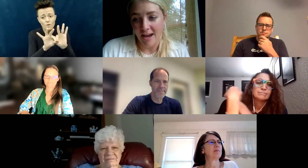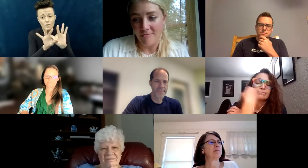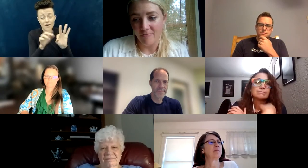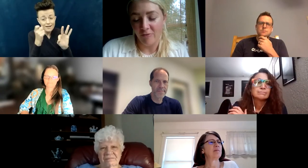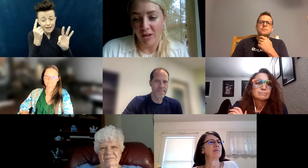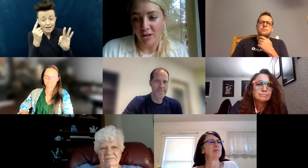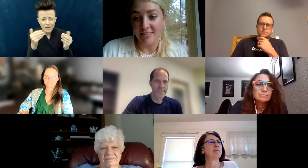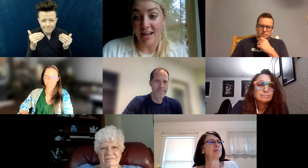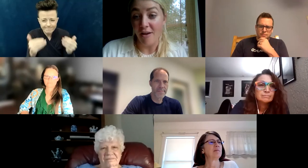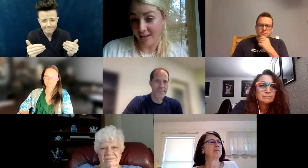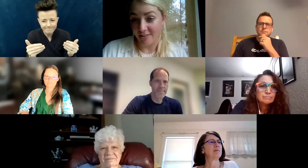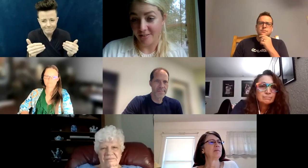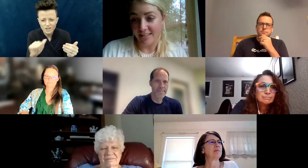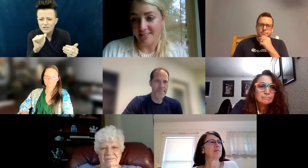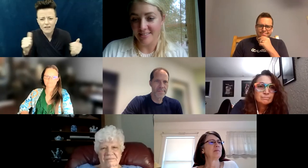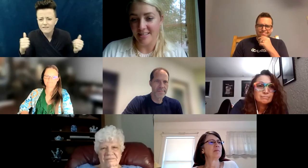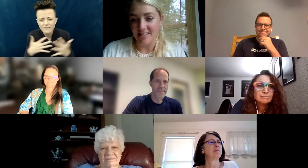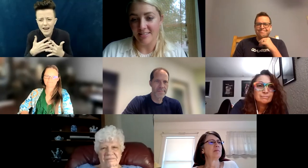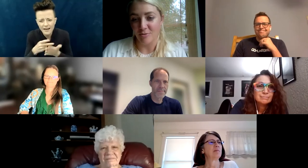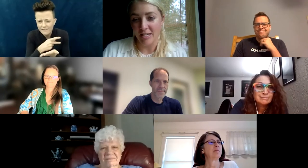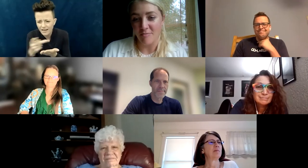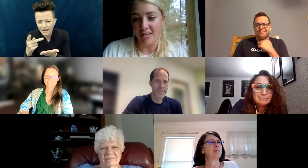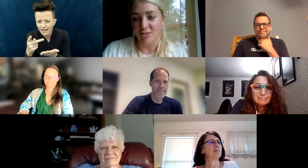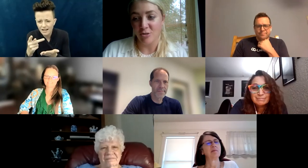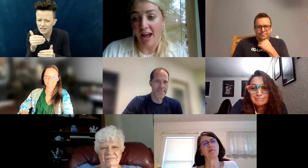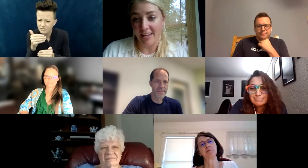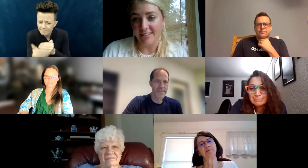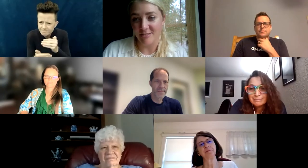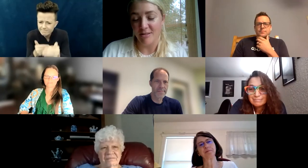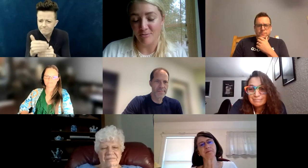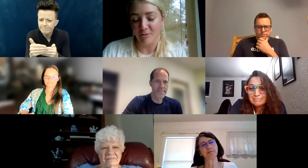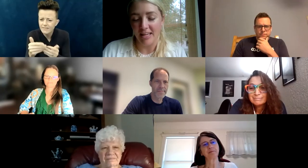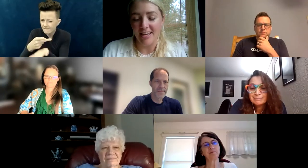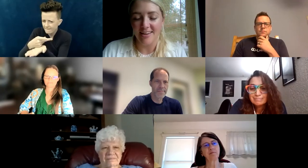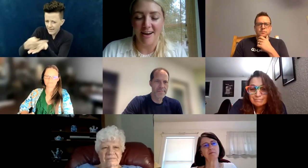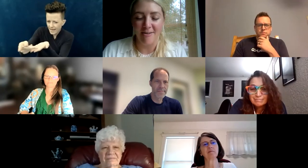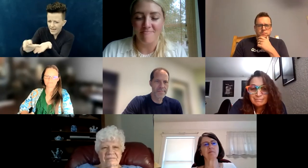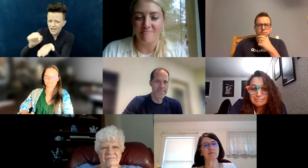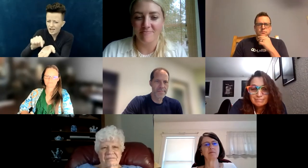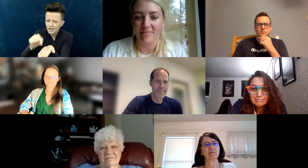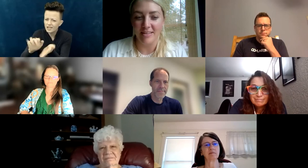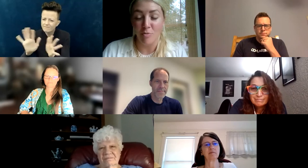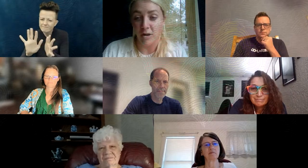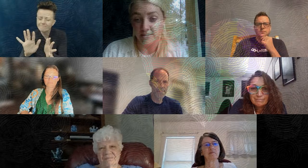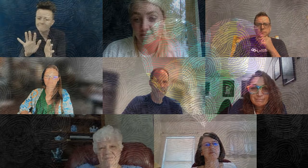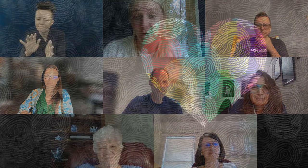Failure is not fatal in this arena, but trying is really important.